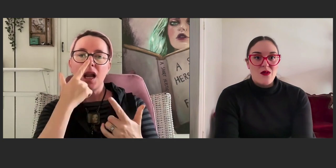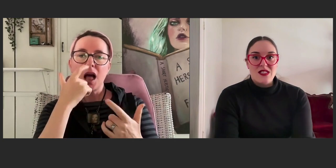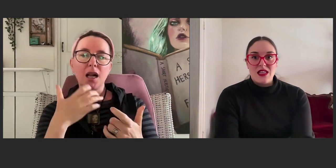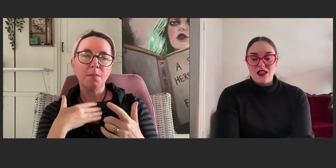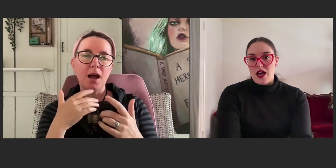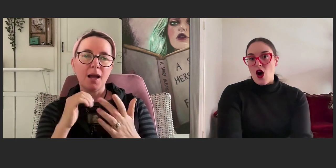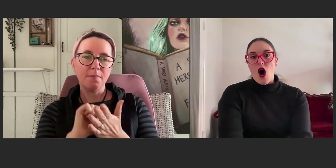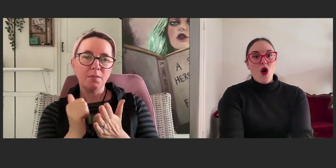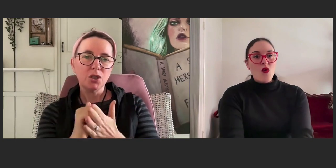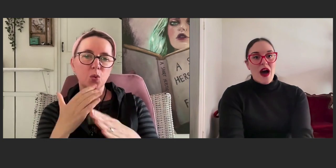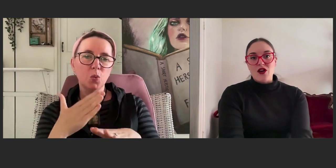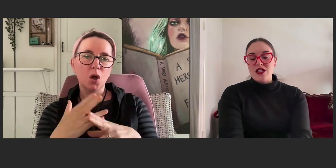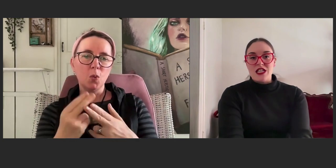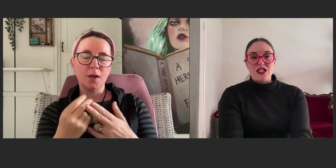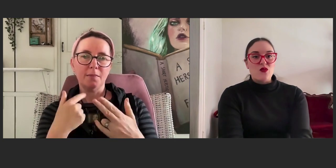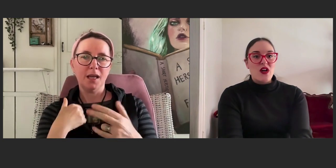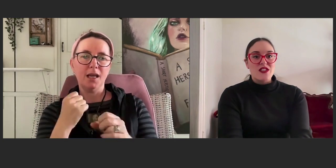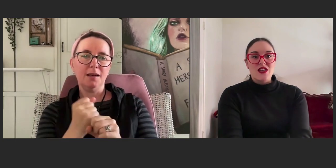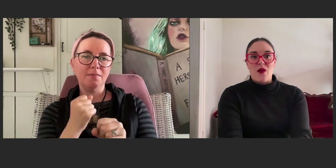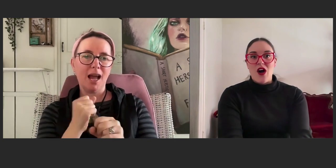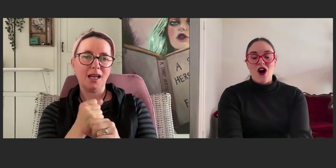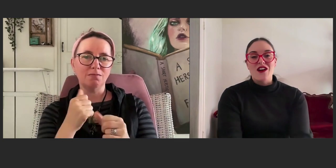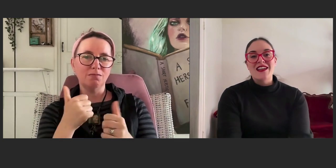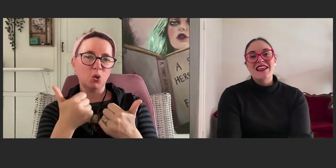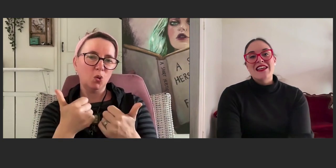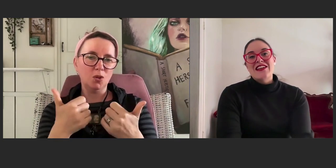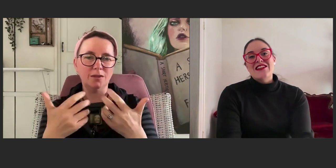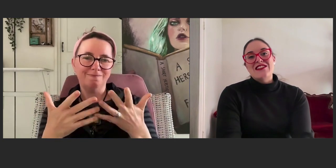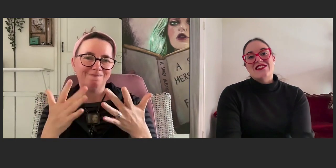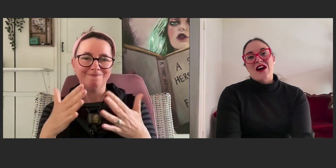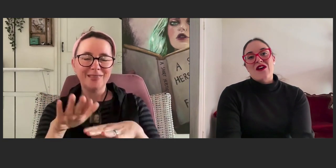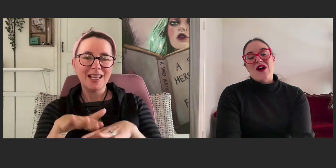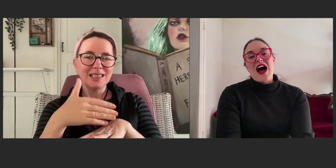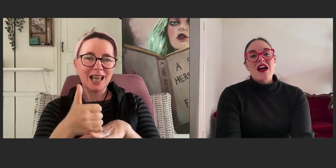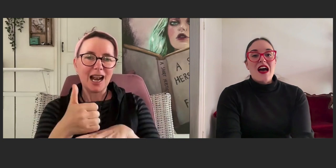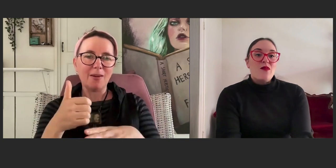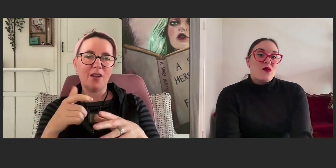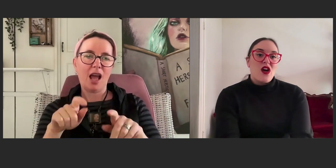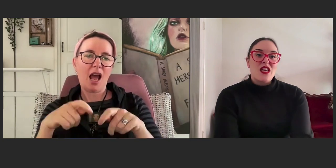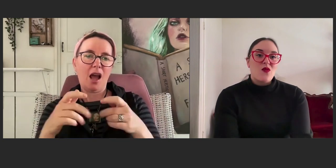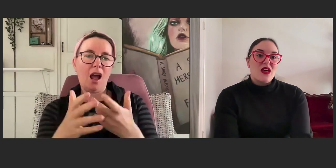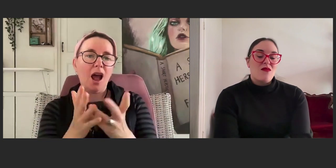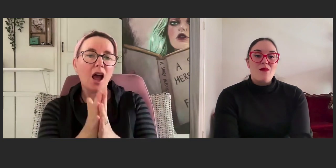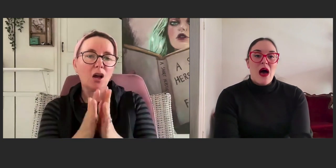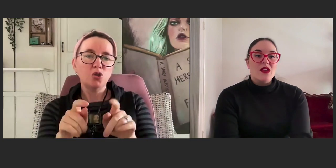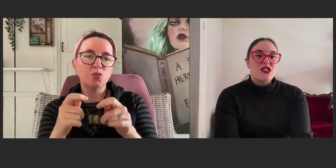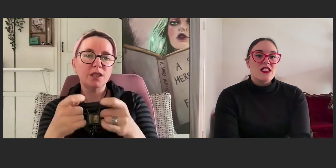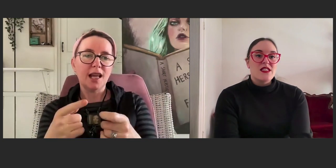it was suddenly like, "Oh my goodness, what is going on?" So, I have been working with my publishers